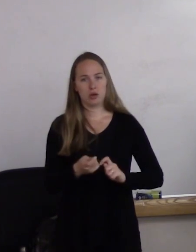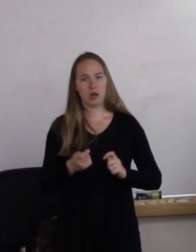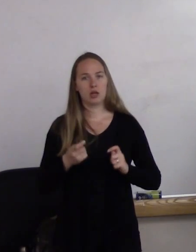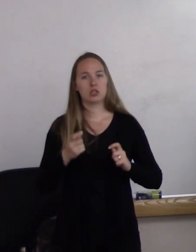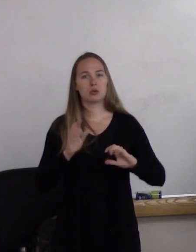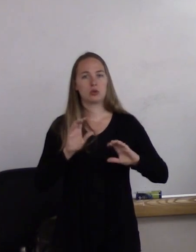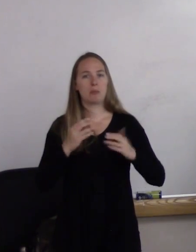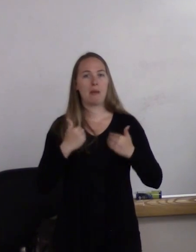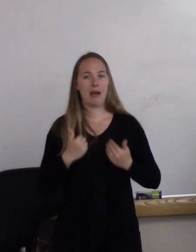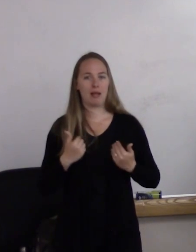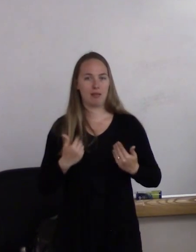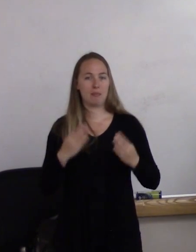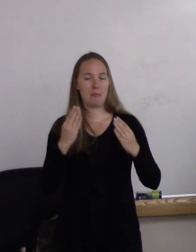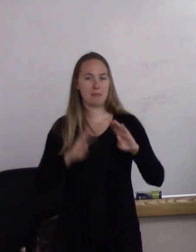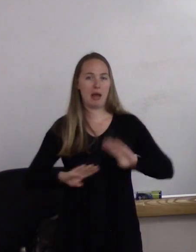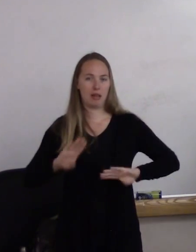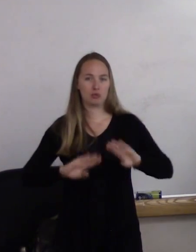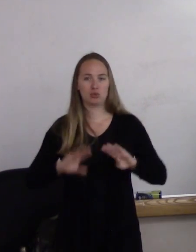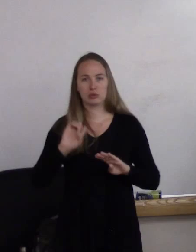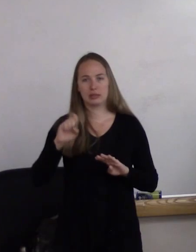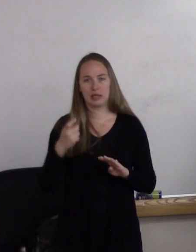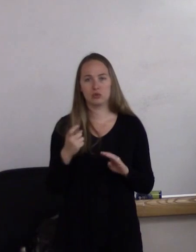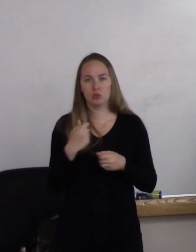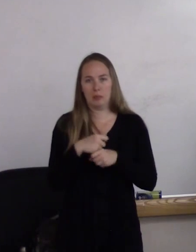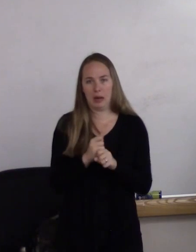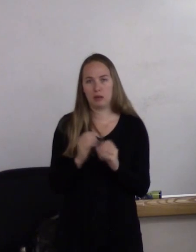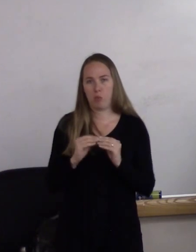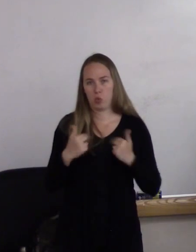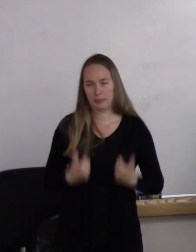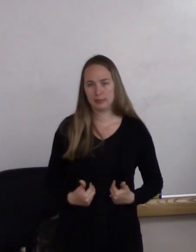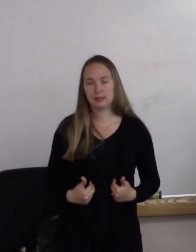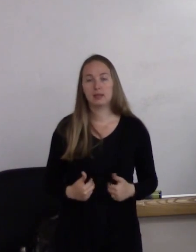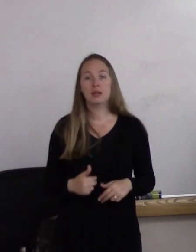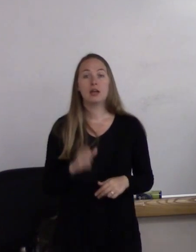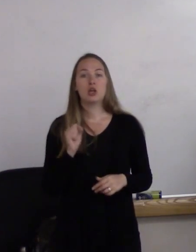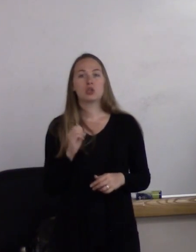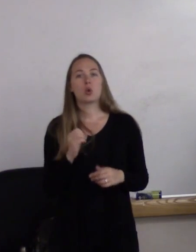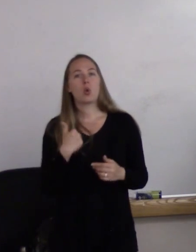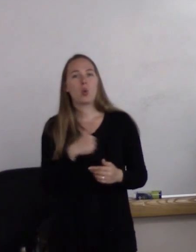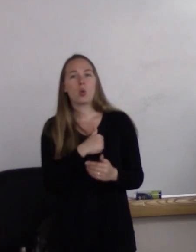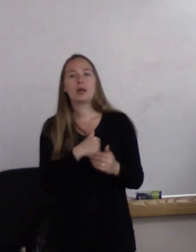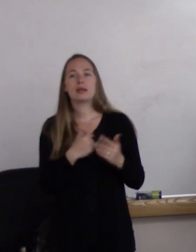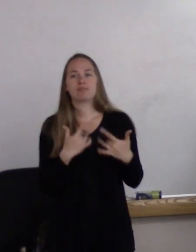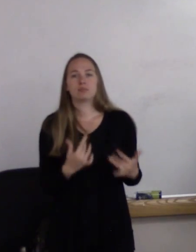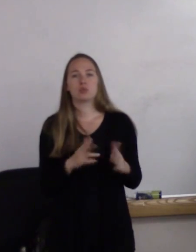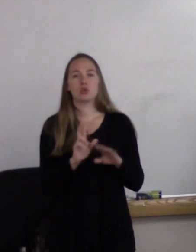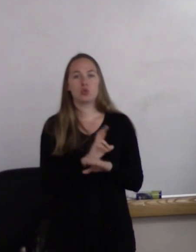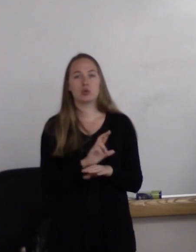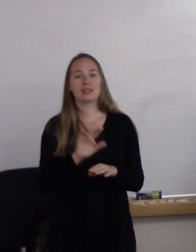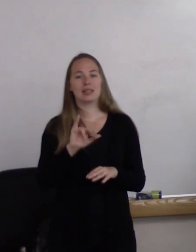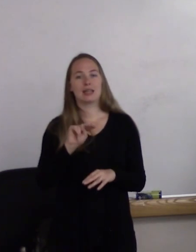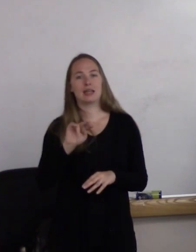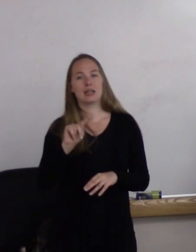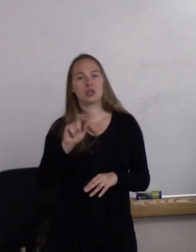So the term that's used more commonly is intersex, and that's the term that's in the middle of this continuum.